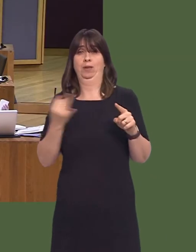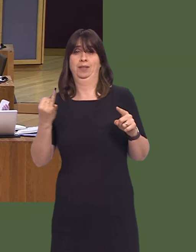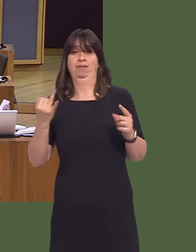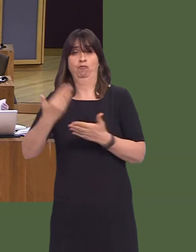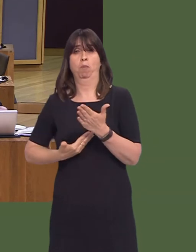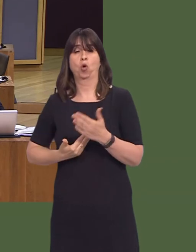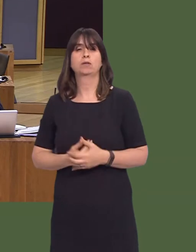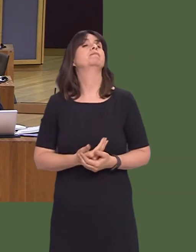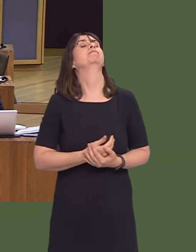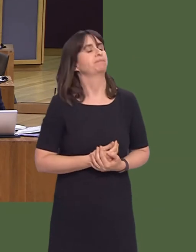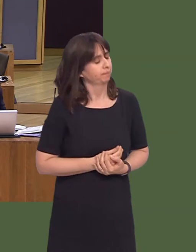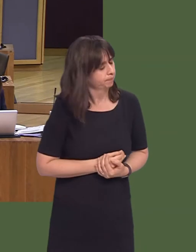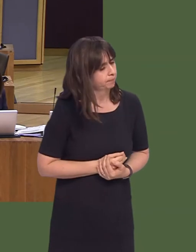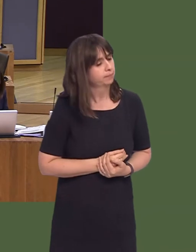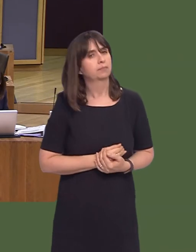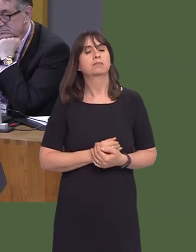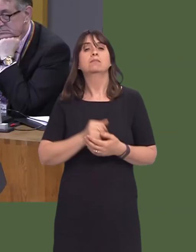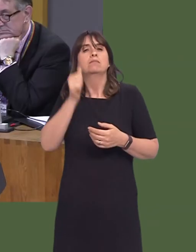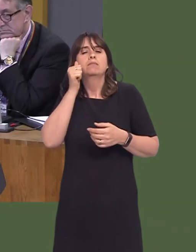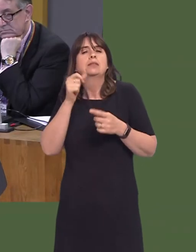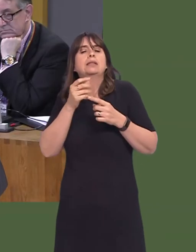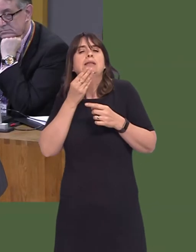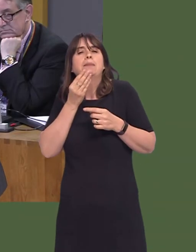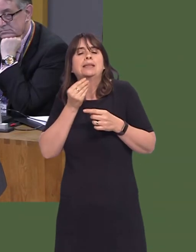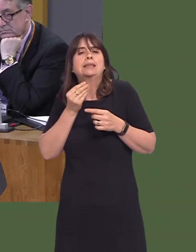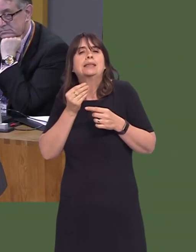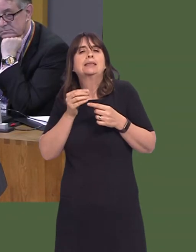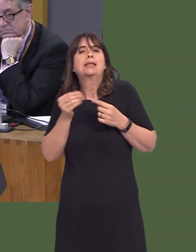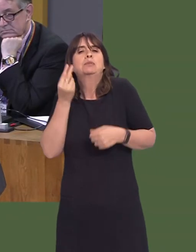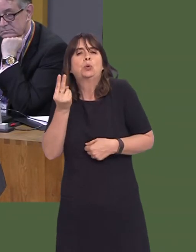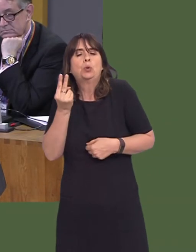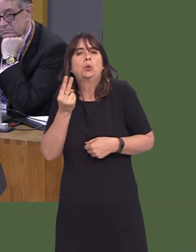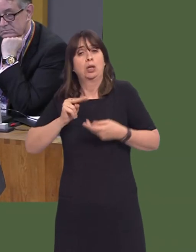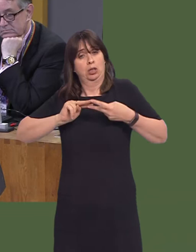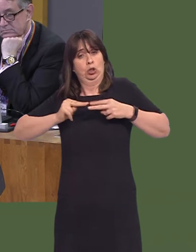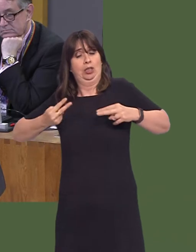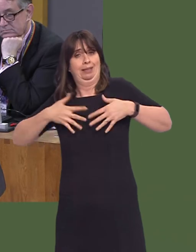for that response? Genes do play a part in type 2 diabetes, but lifestyle choices are